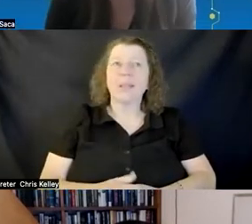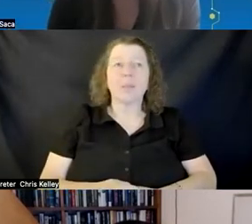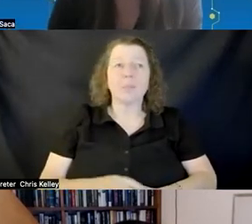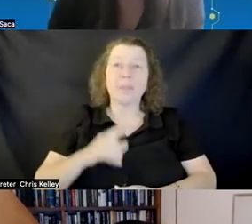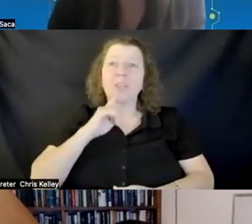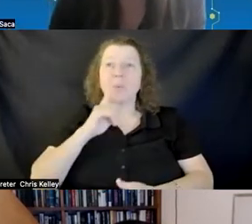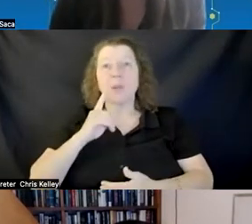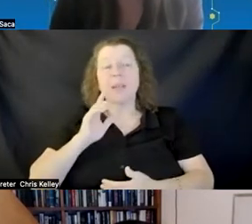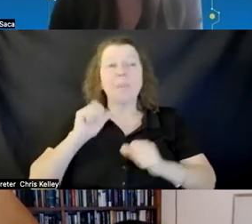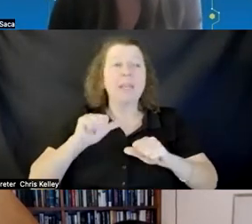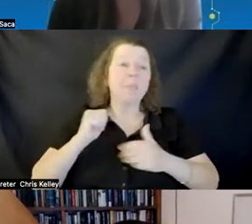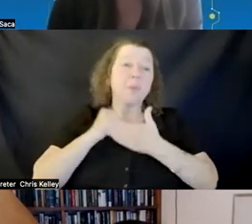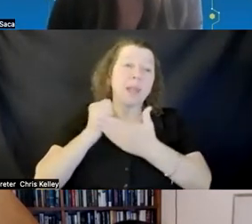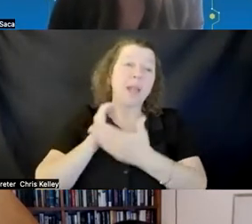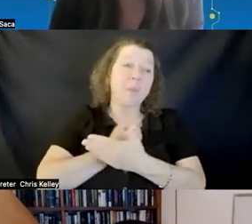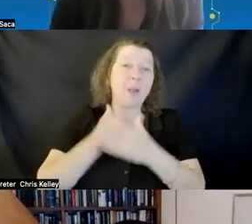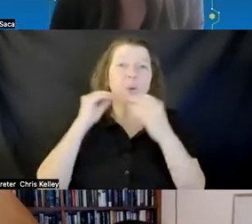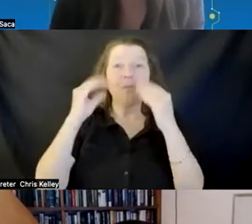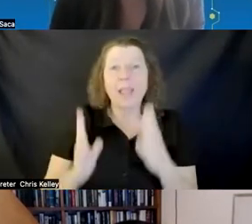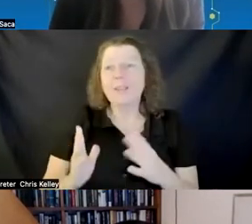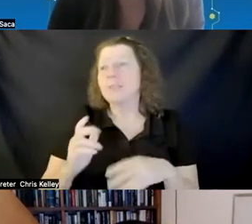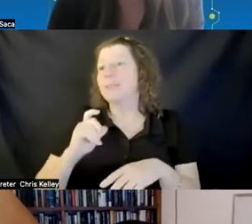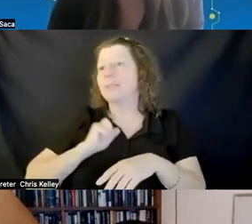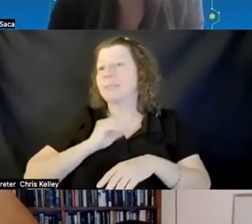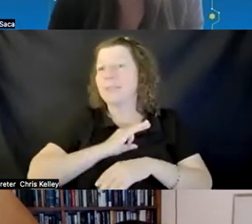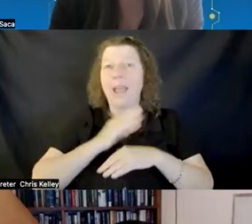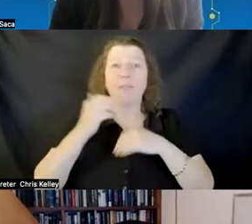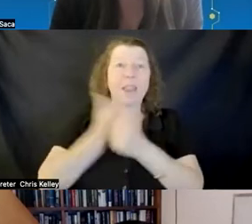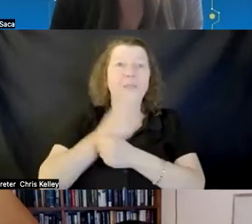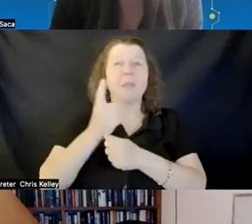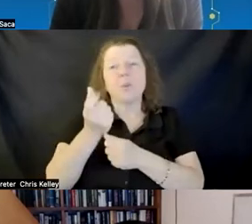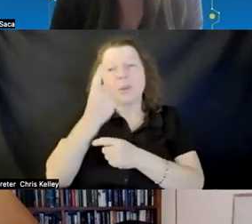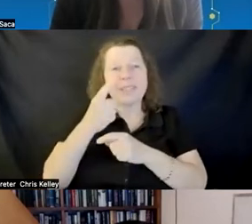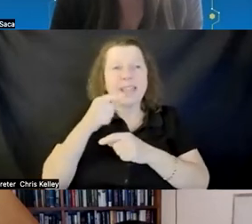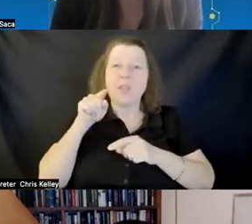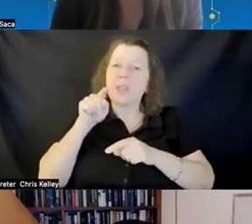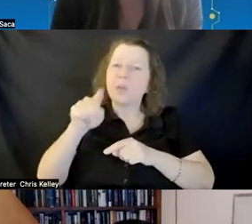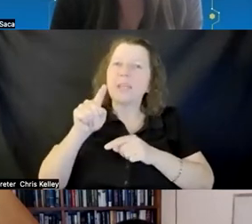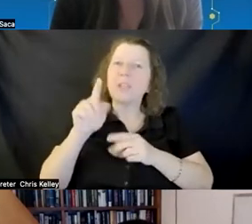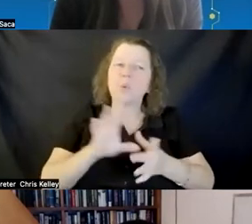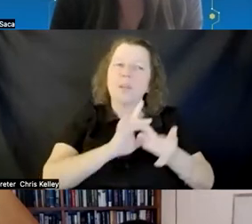instructors understand that you have to create the linkage from the different types of experiences